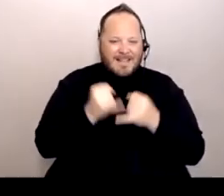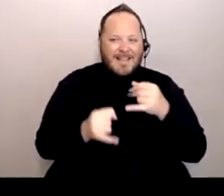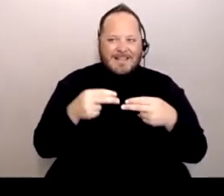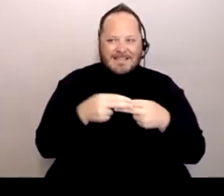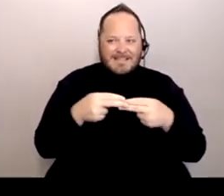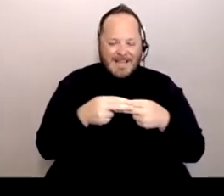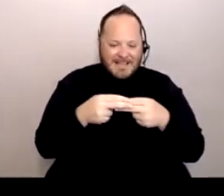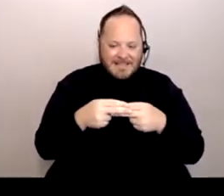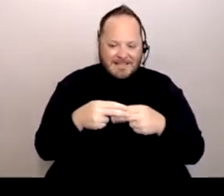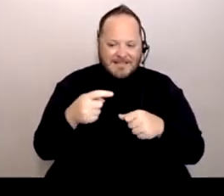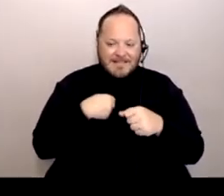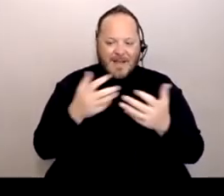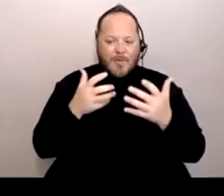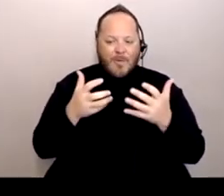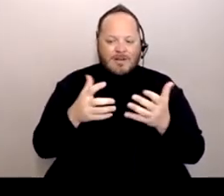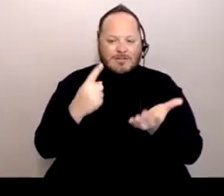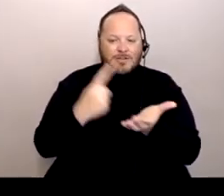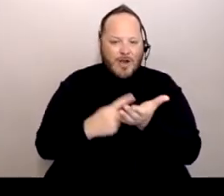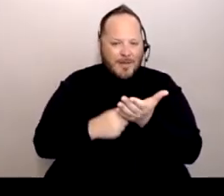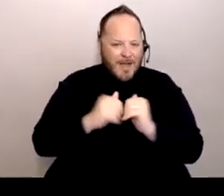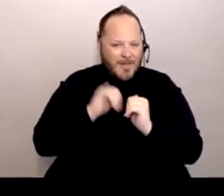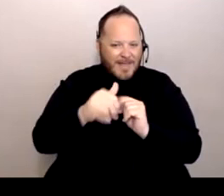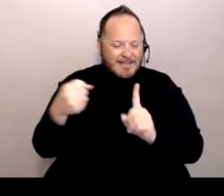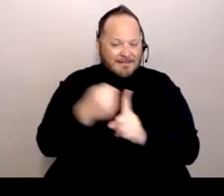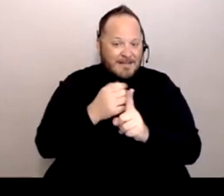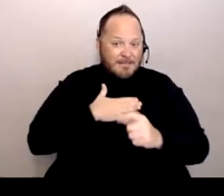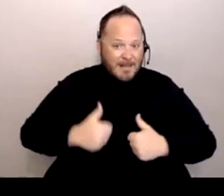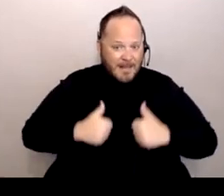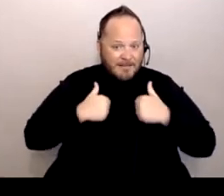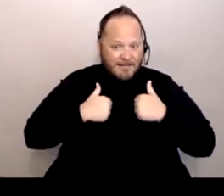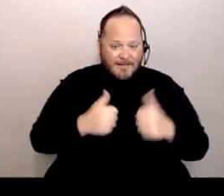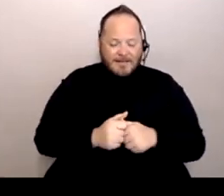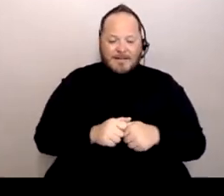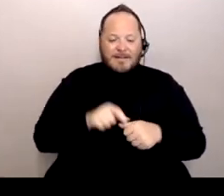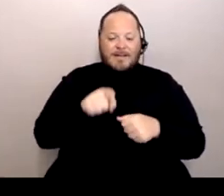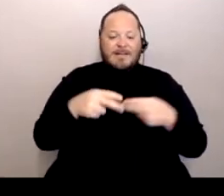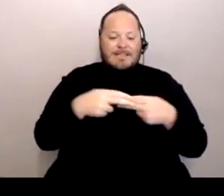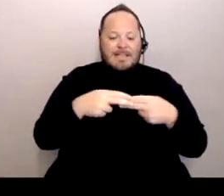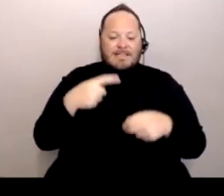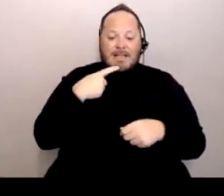a little bit about how it's affected my life. So the slide says, "The only way to survive